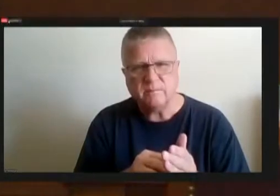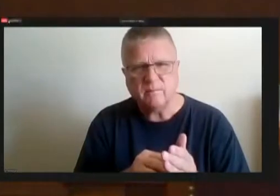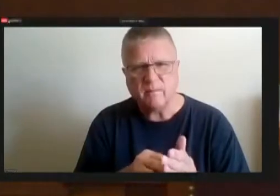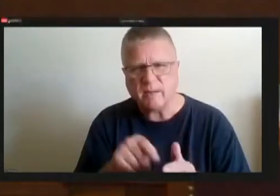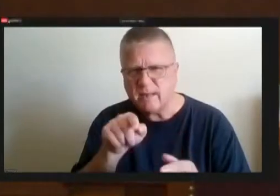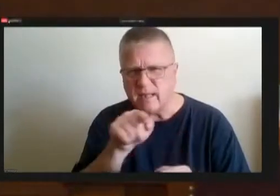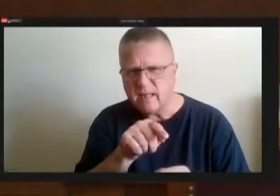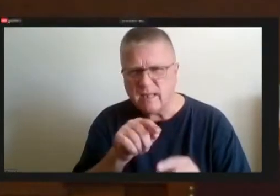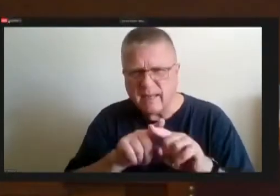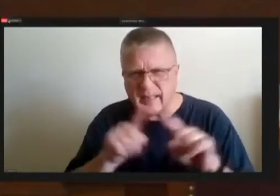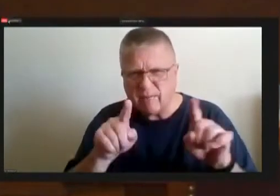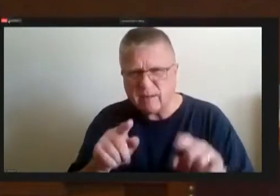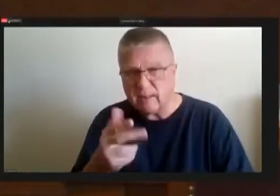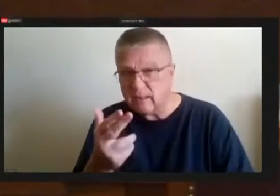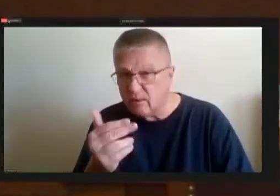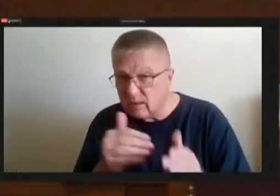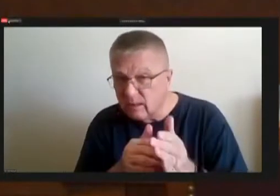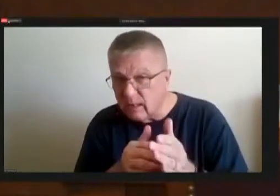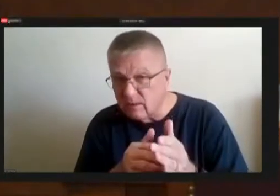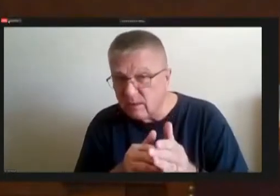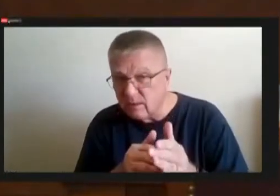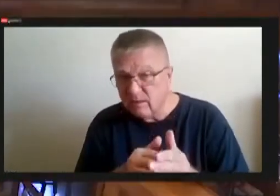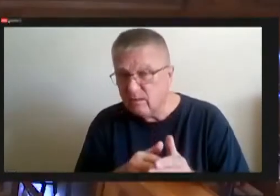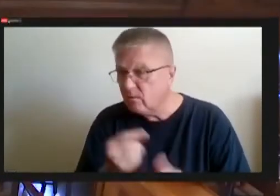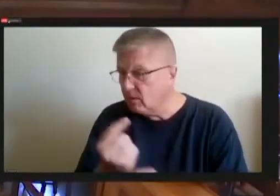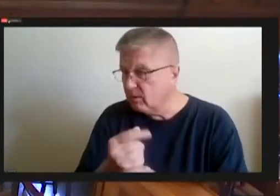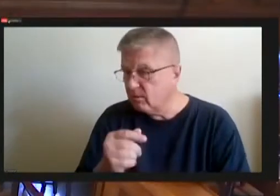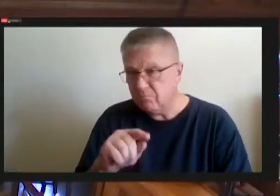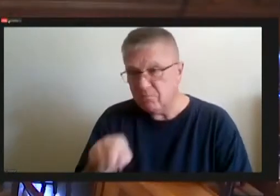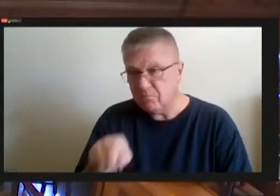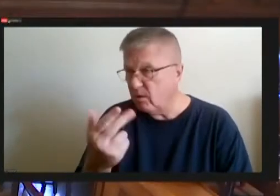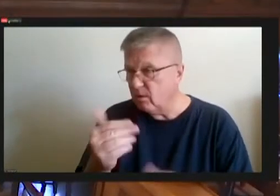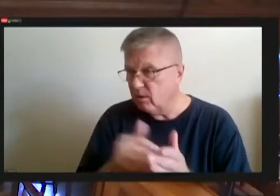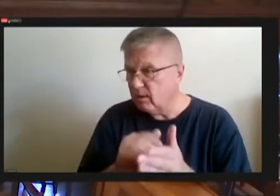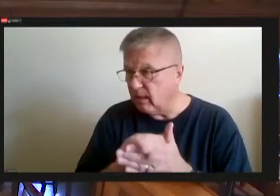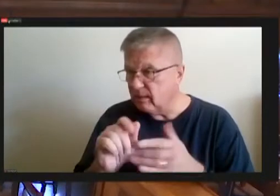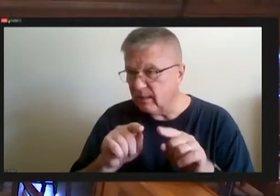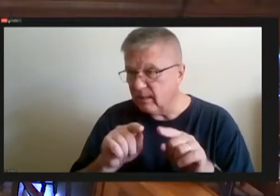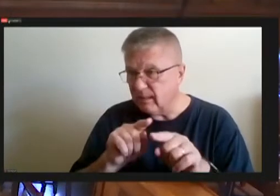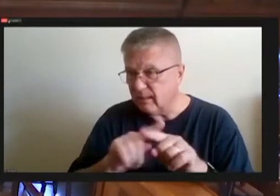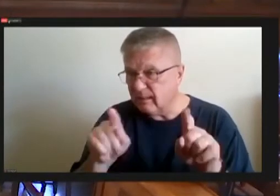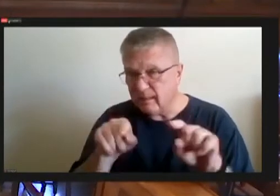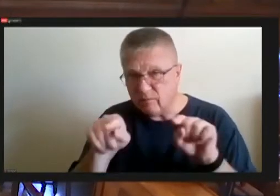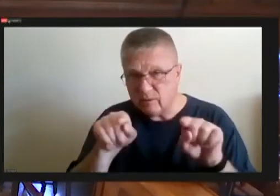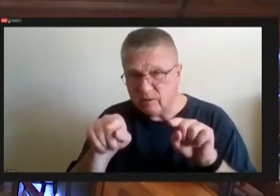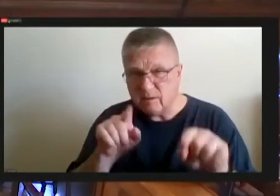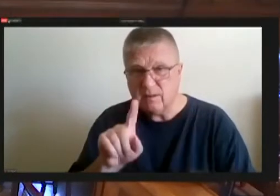grand.